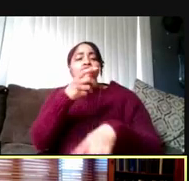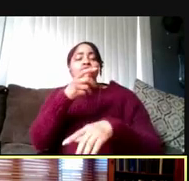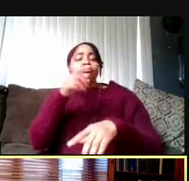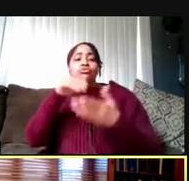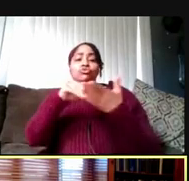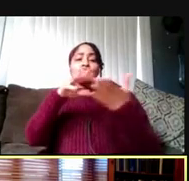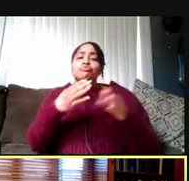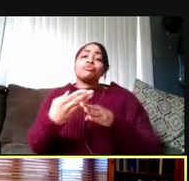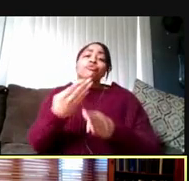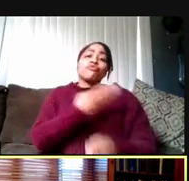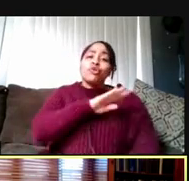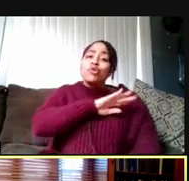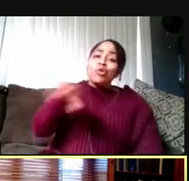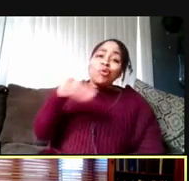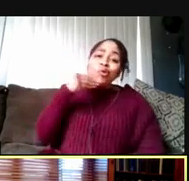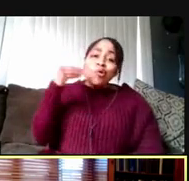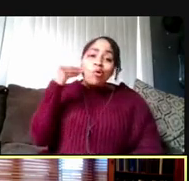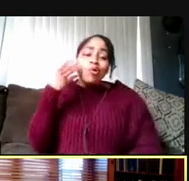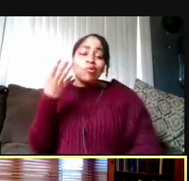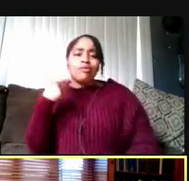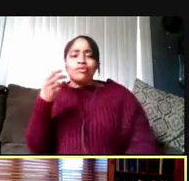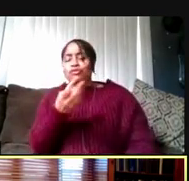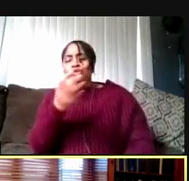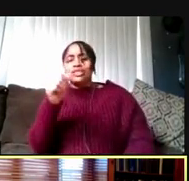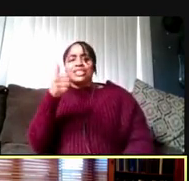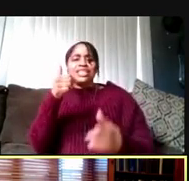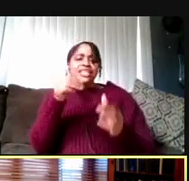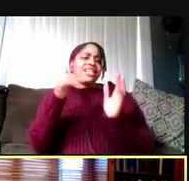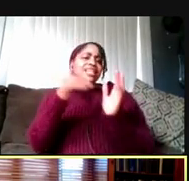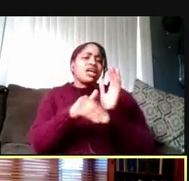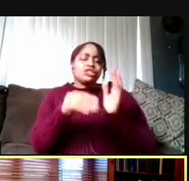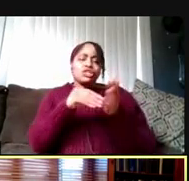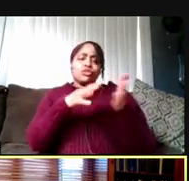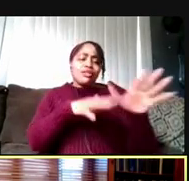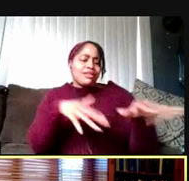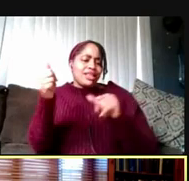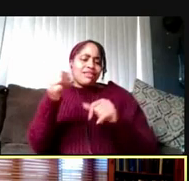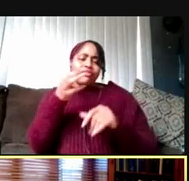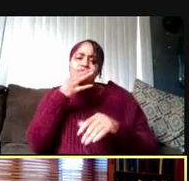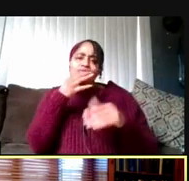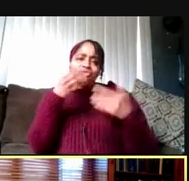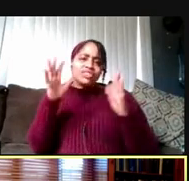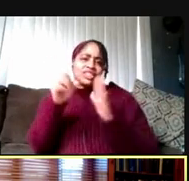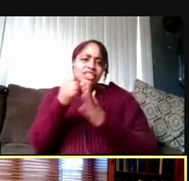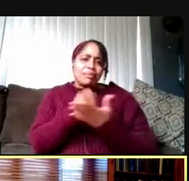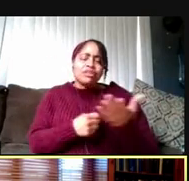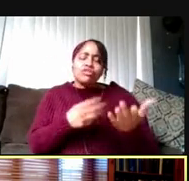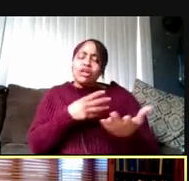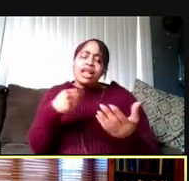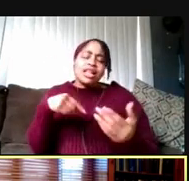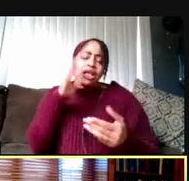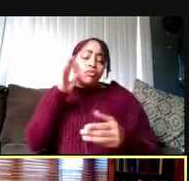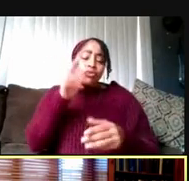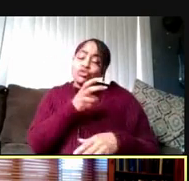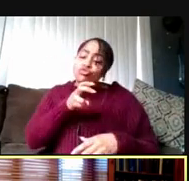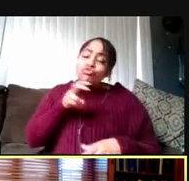So we've got a few tens of thousands of students that be leaving here at the end of the semester and there'll be traveling back home to their families